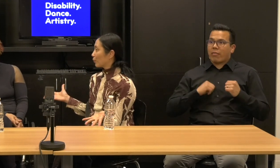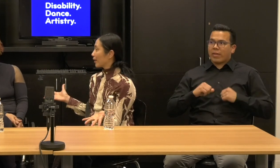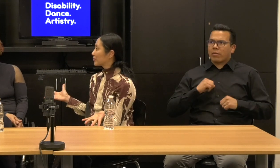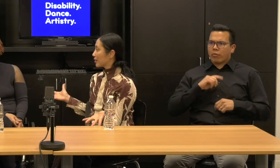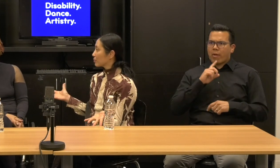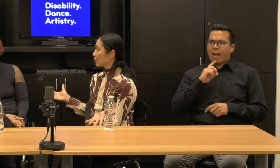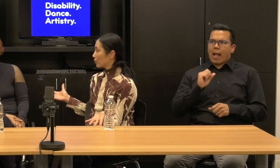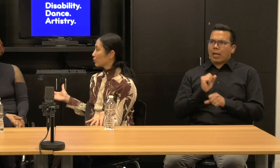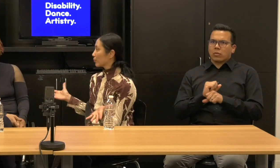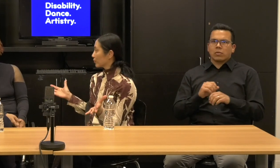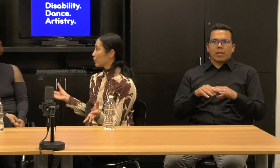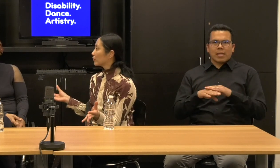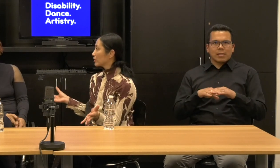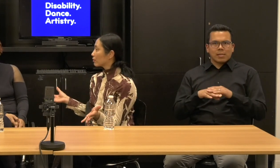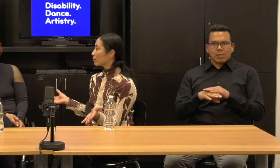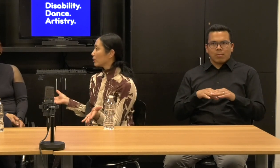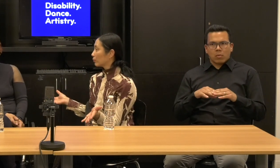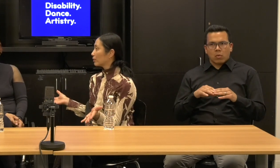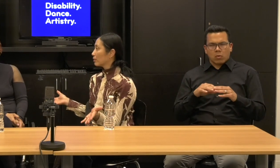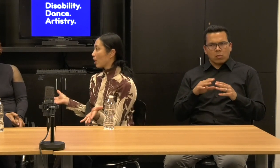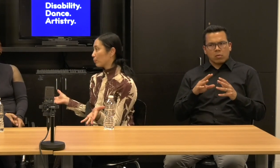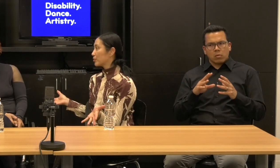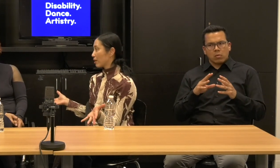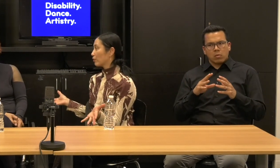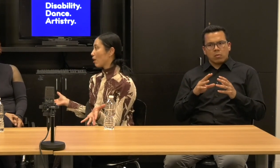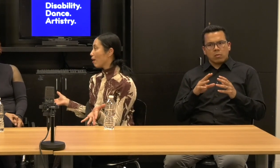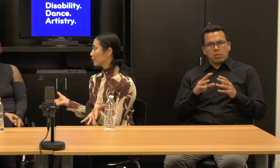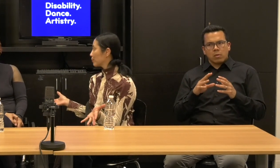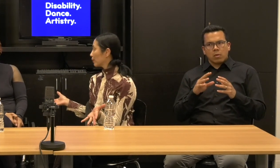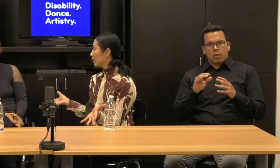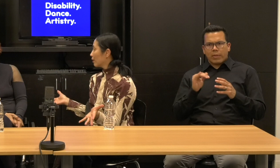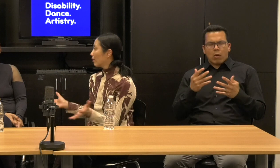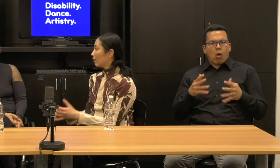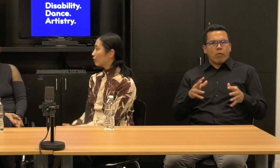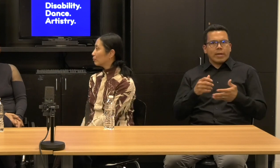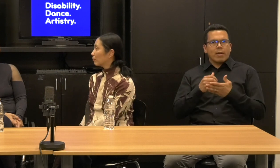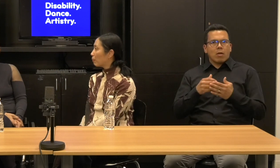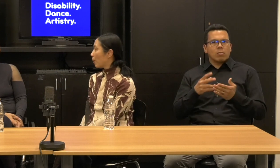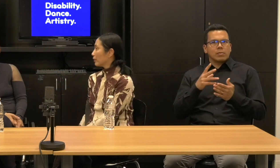know, accessible to a certain degree would help save costs.